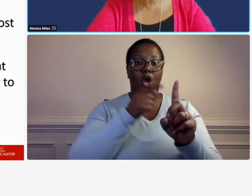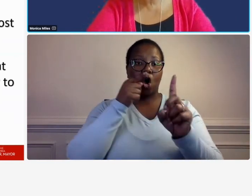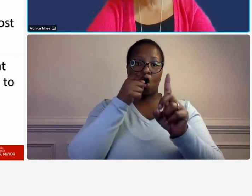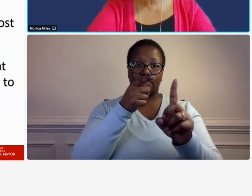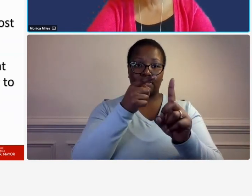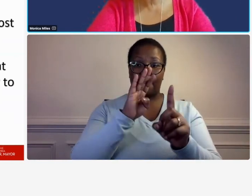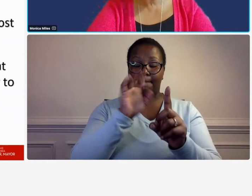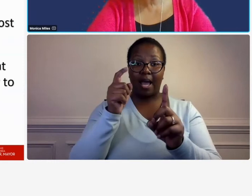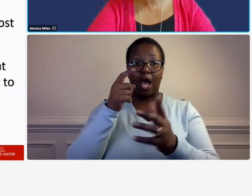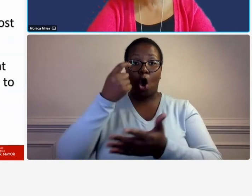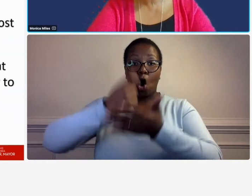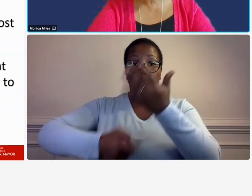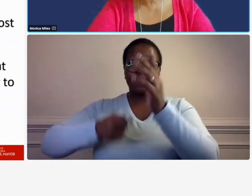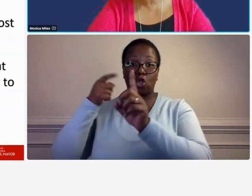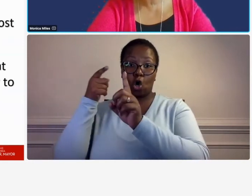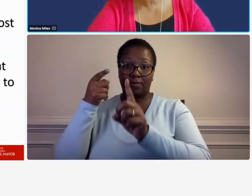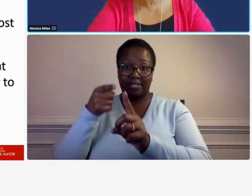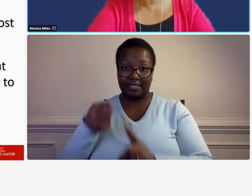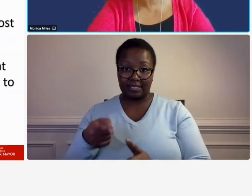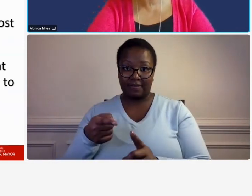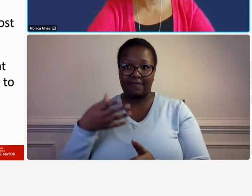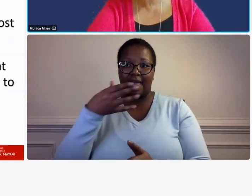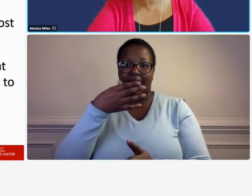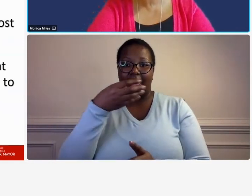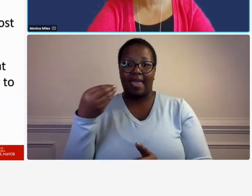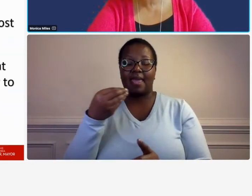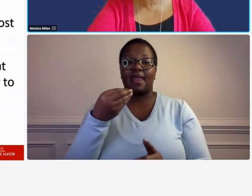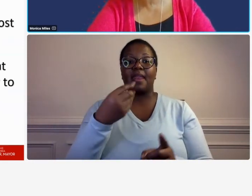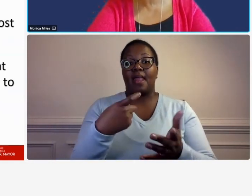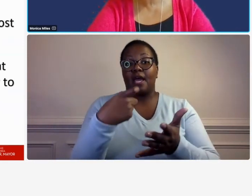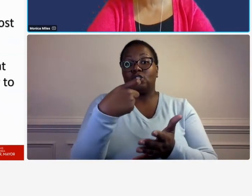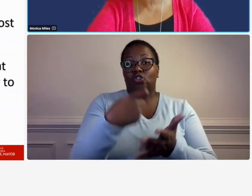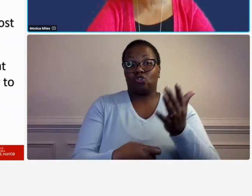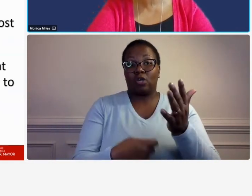labor distribution system that charges direct and indirect labor to the appropriate cost objectives